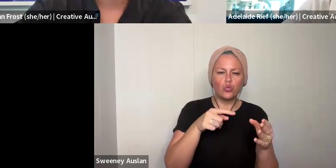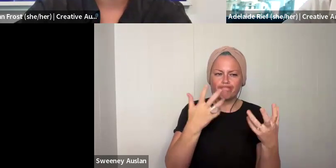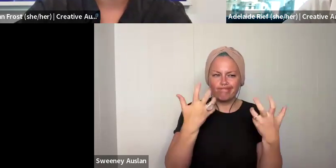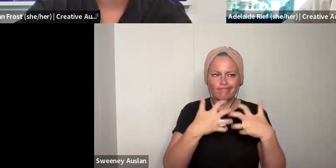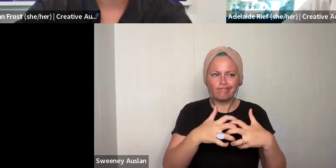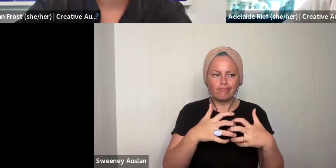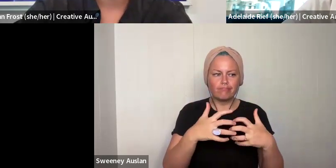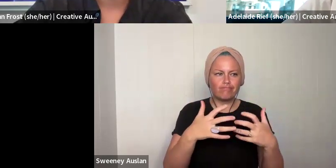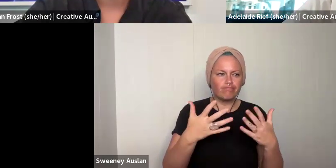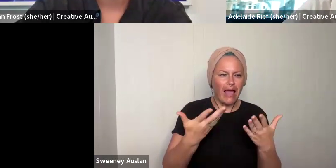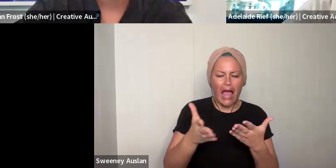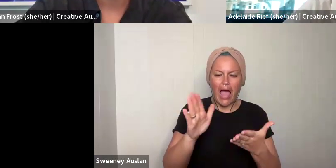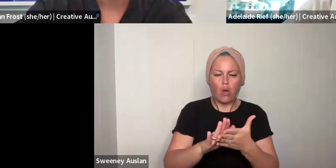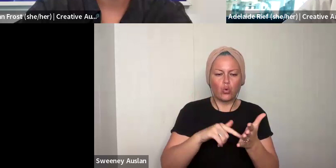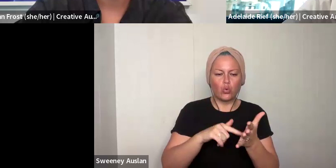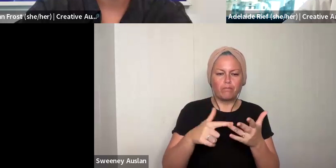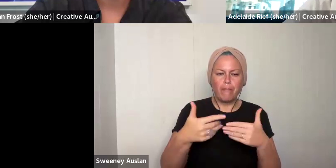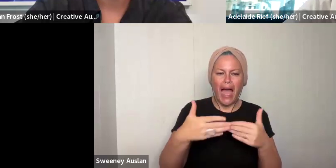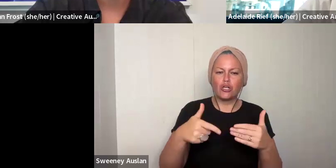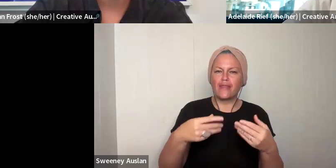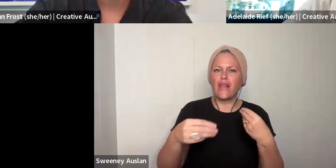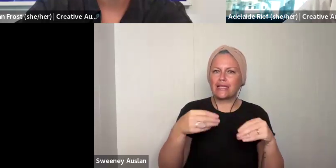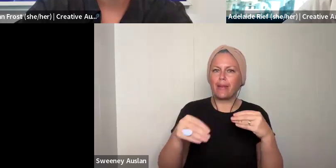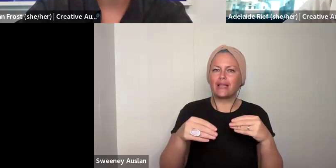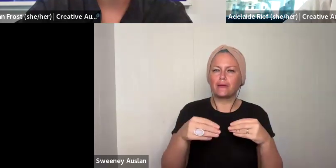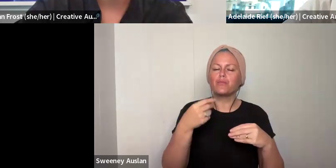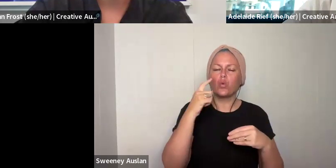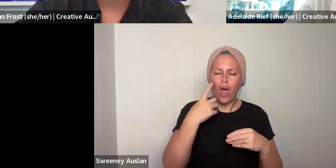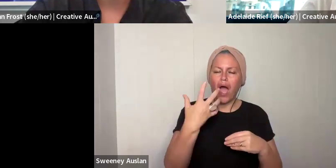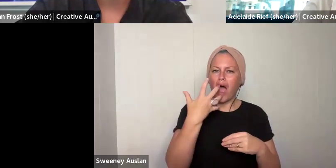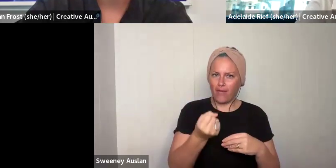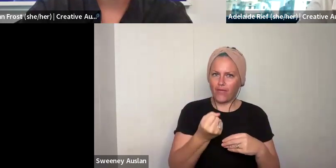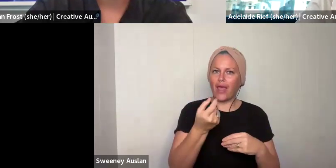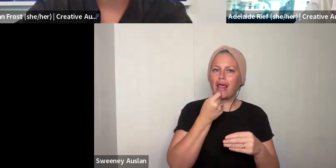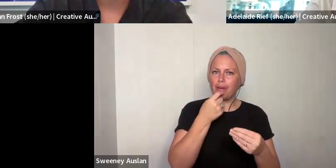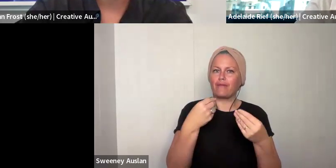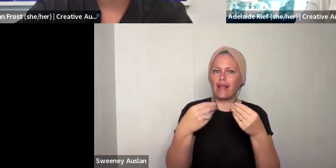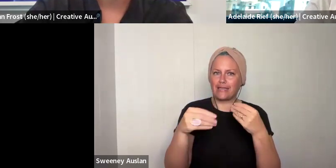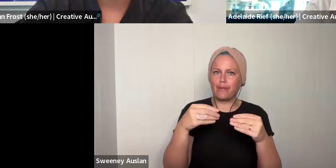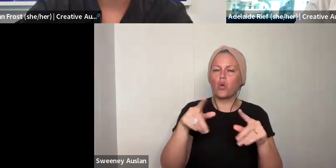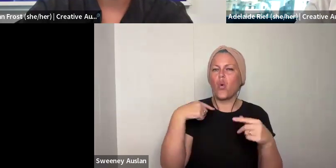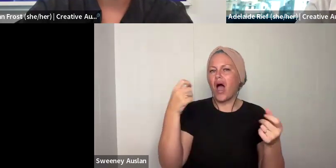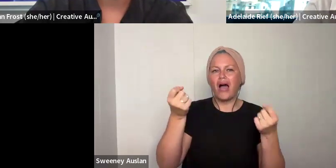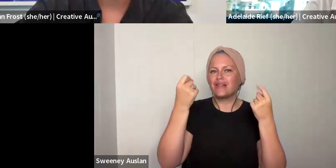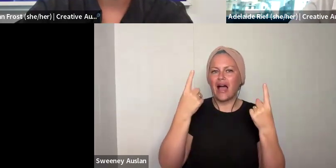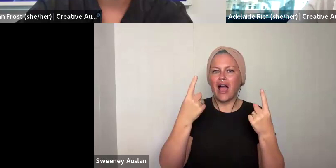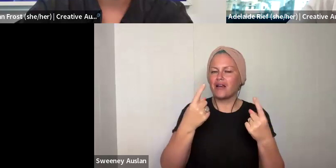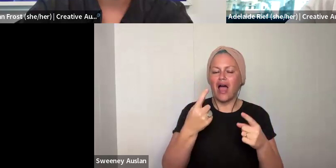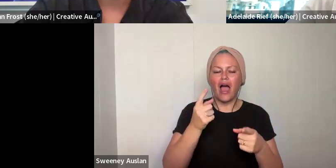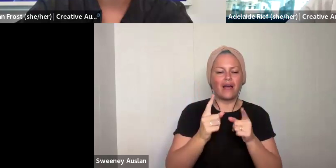your colleagues, sorry, with your fellow participants, to identify when you might need that flexibly. There is going to be a